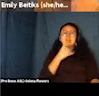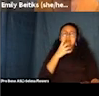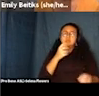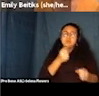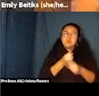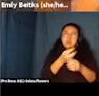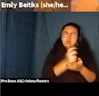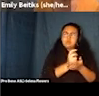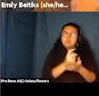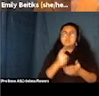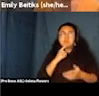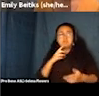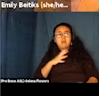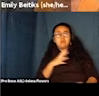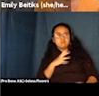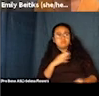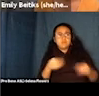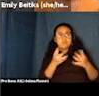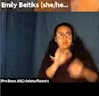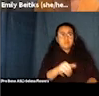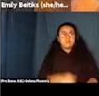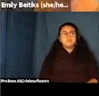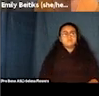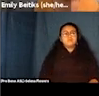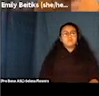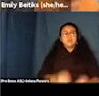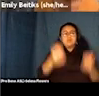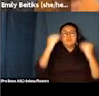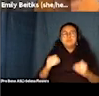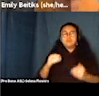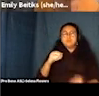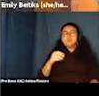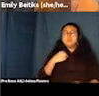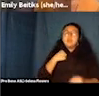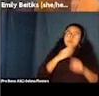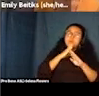where somebody who has autism or sensory overload or